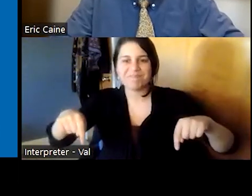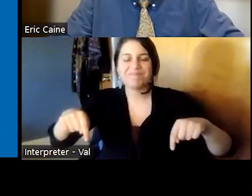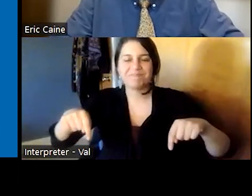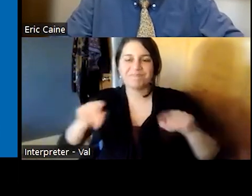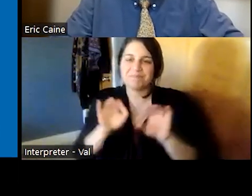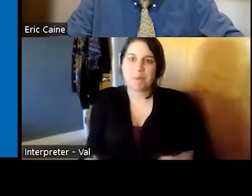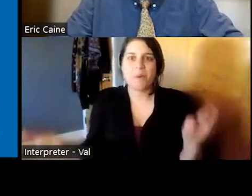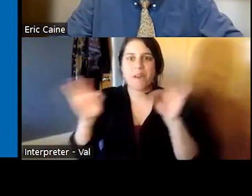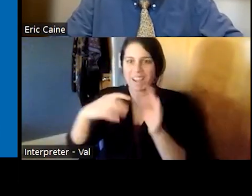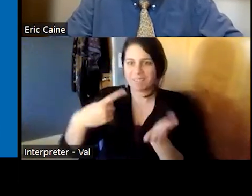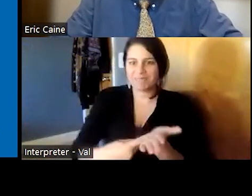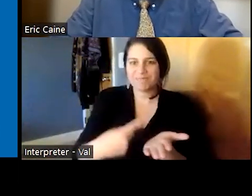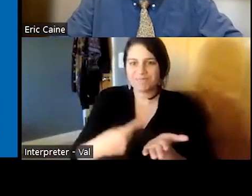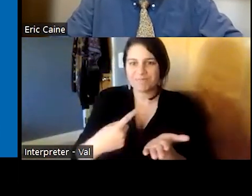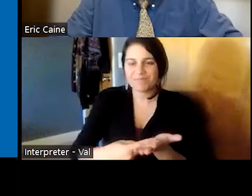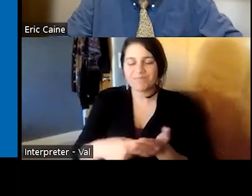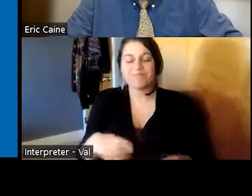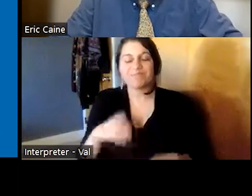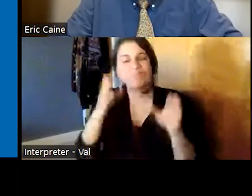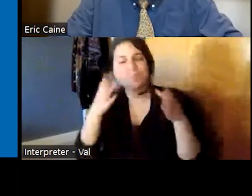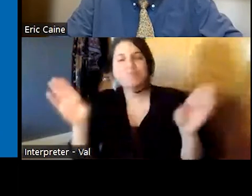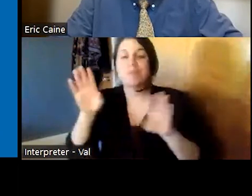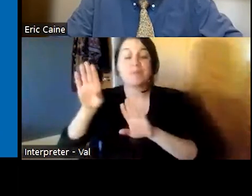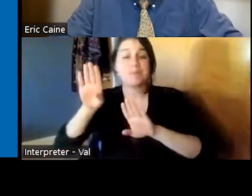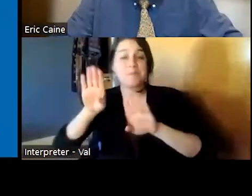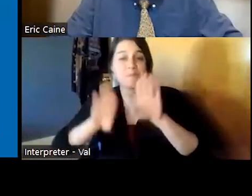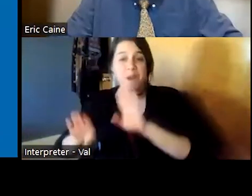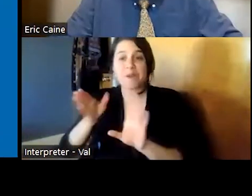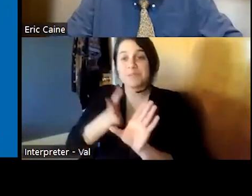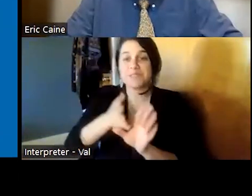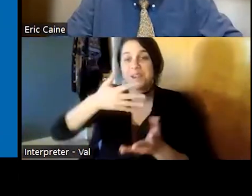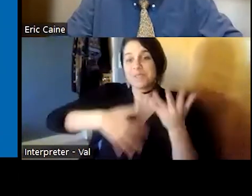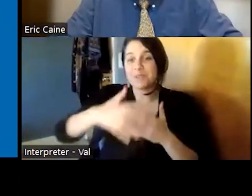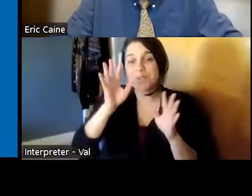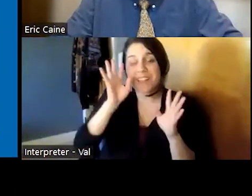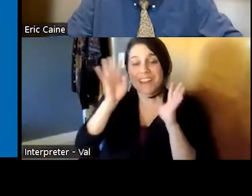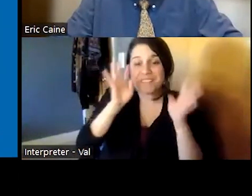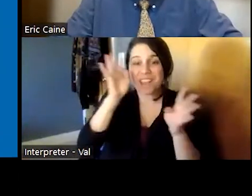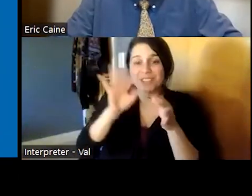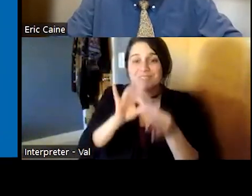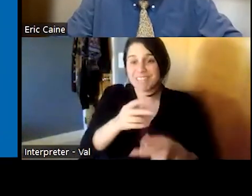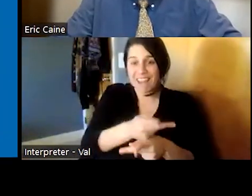discussion about an overview of biopsychosomatic biopsychosocial innovations in care that's